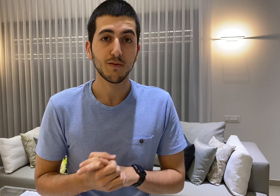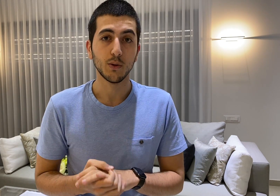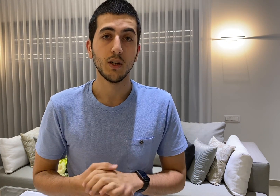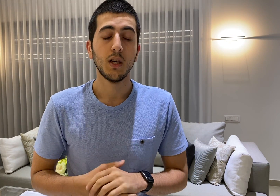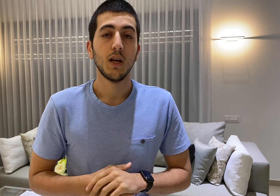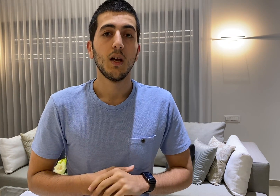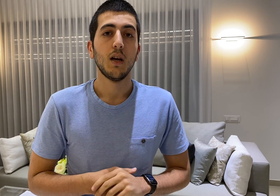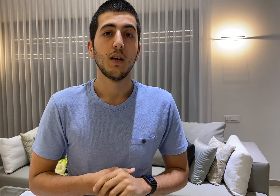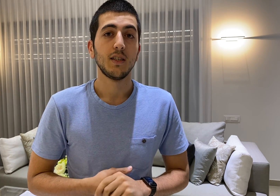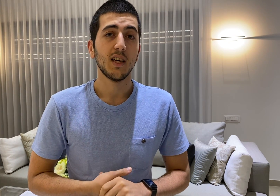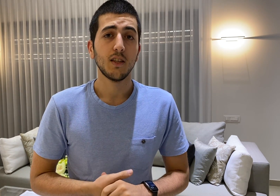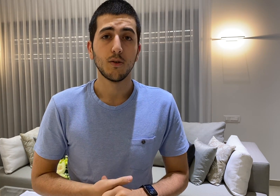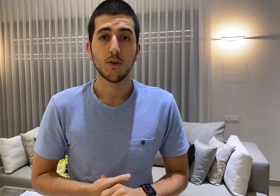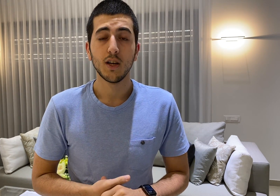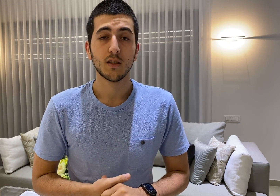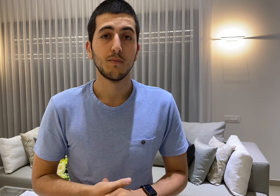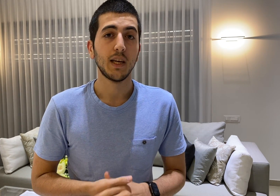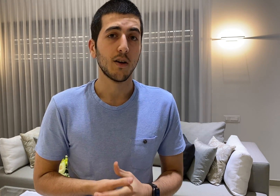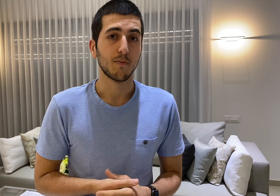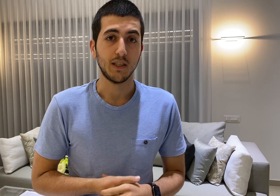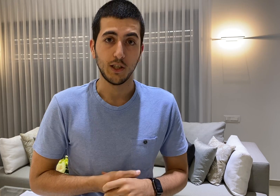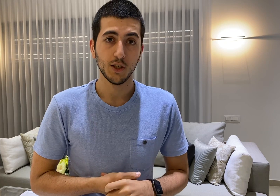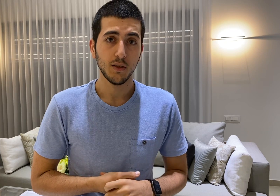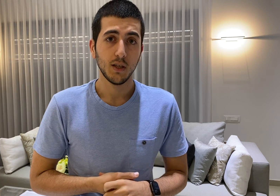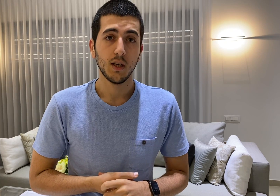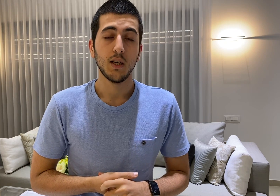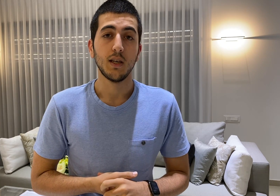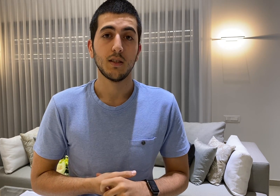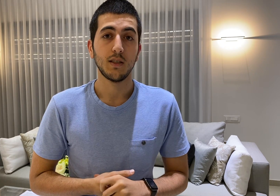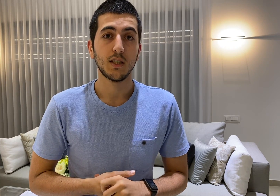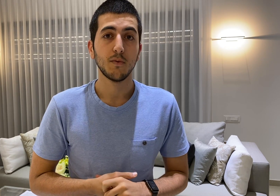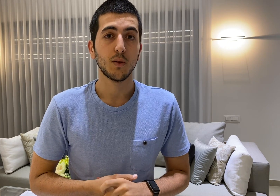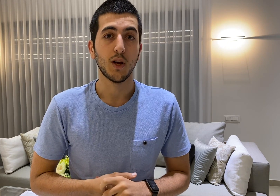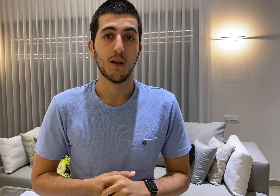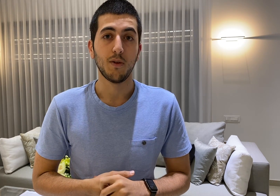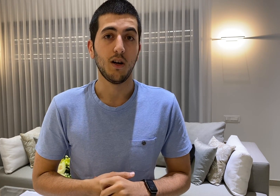viewer I decided to try some data augmentation as it seems to help a lot